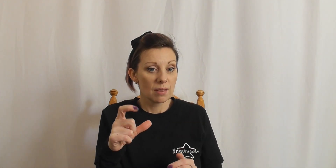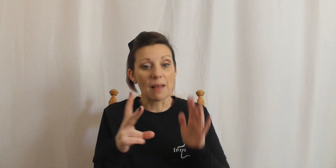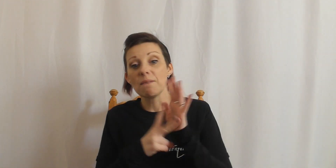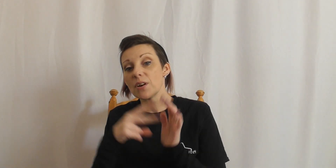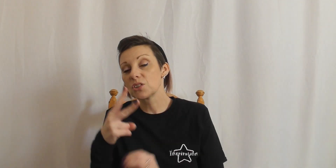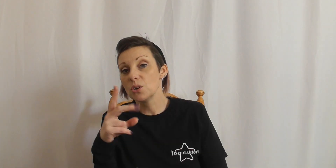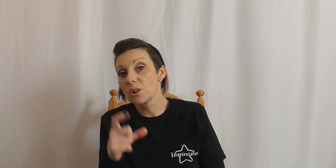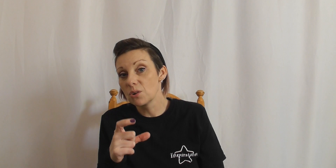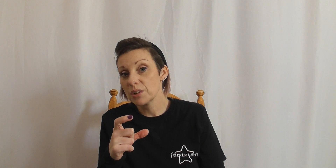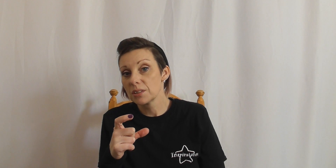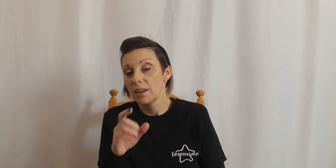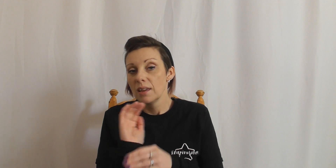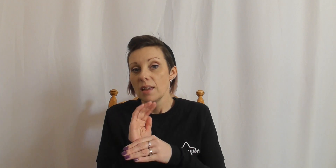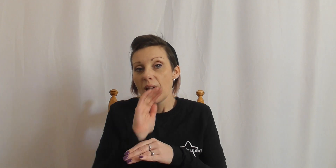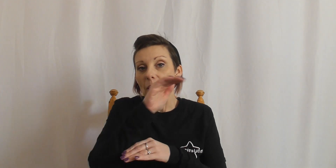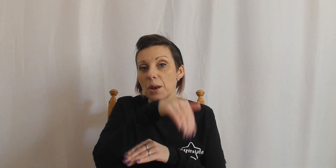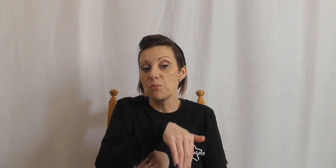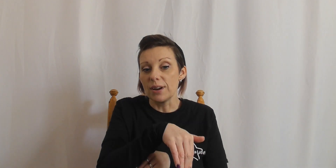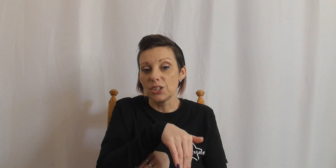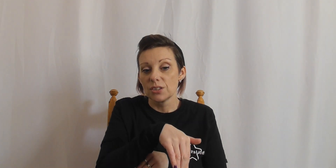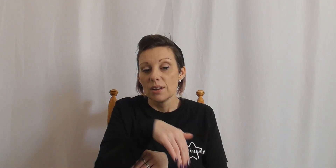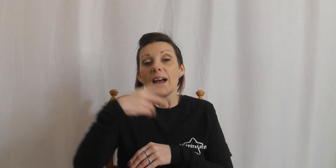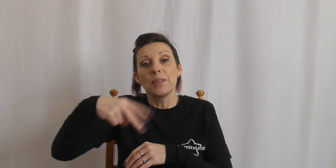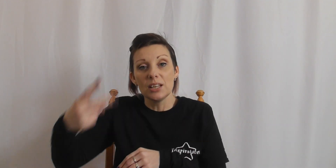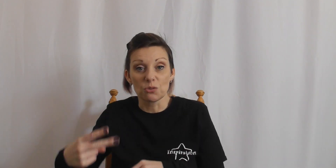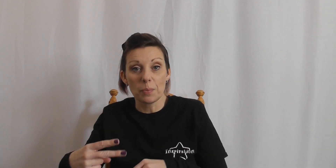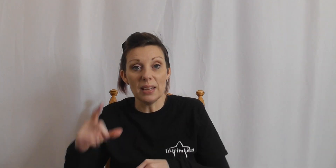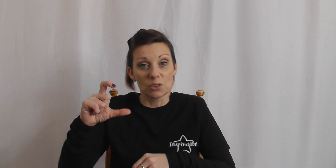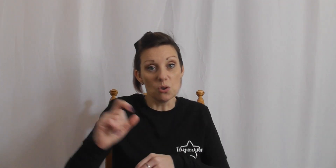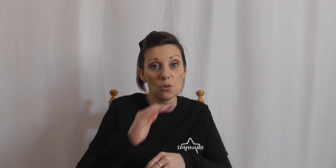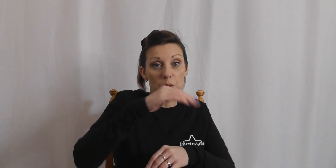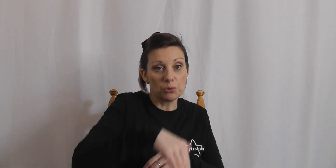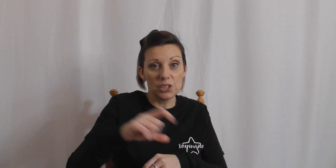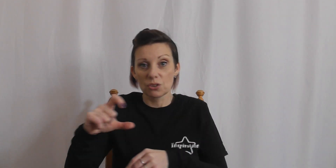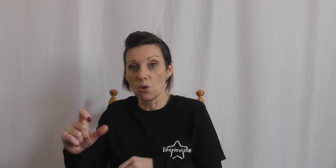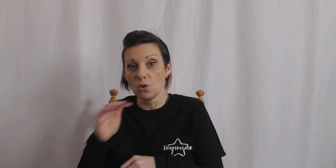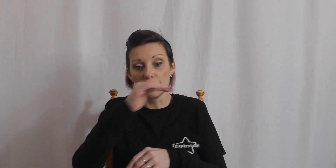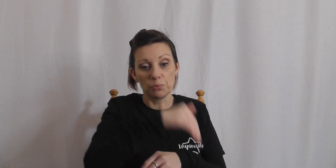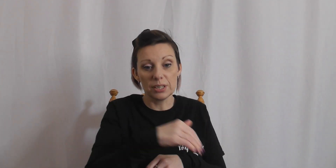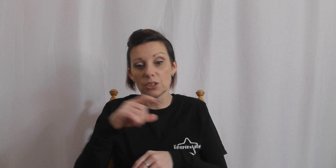and then verse two in chorus and then a bridge and then it just repeats chorus bridge chorus bridge